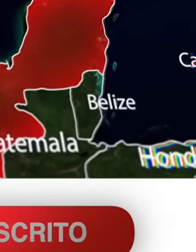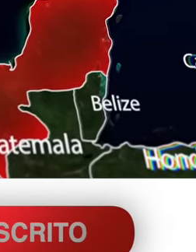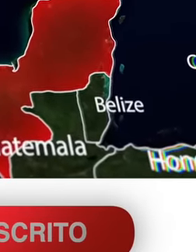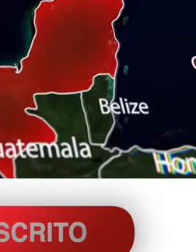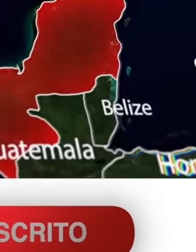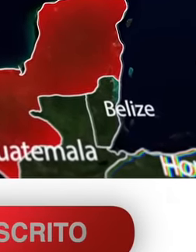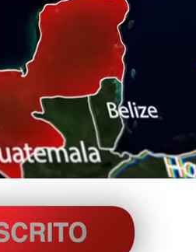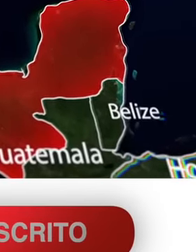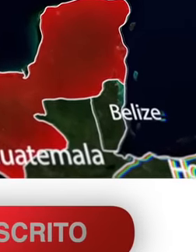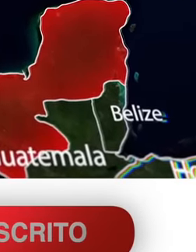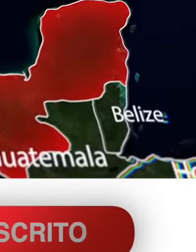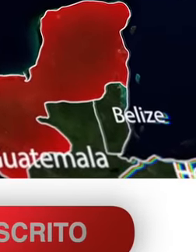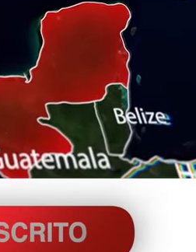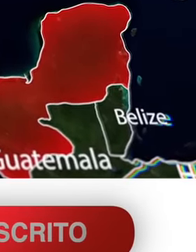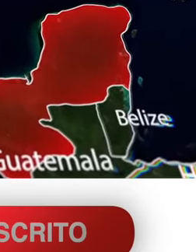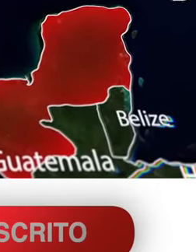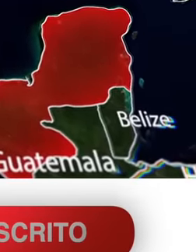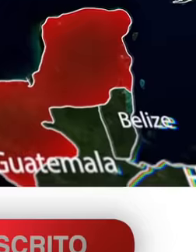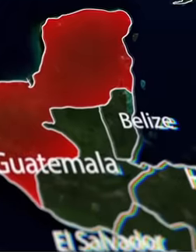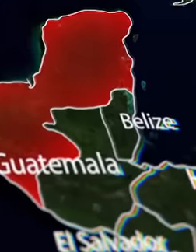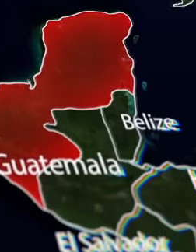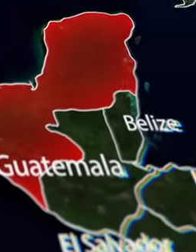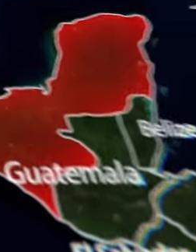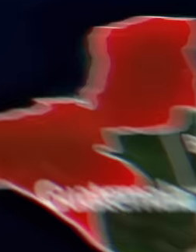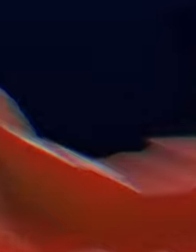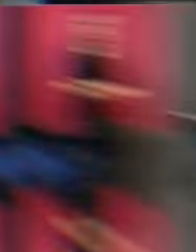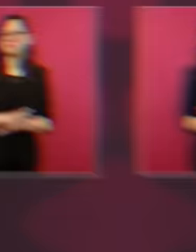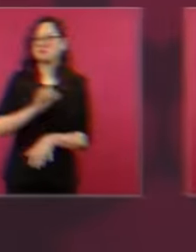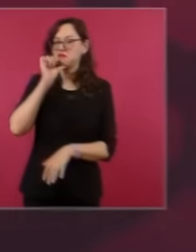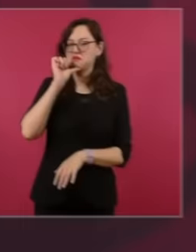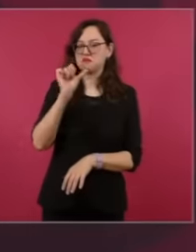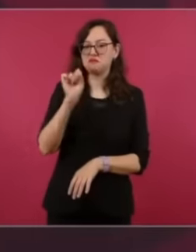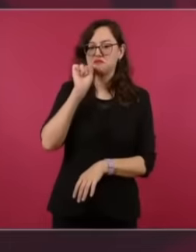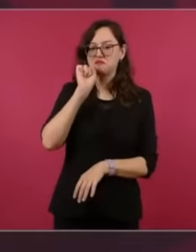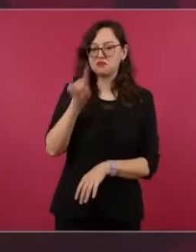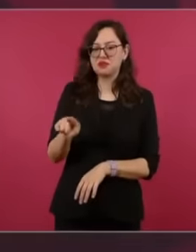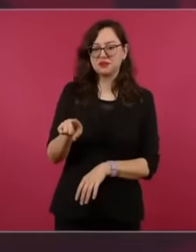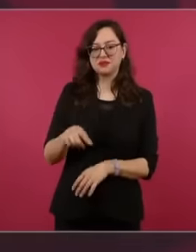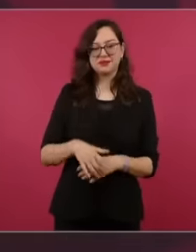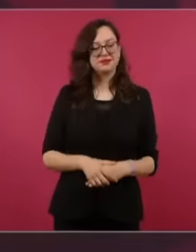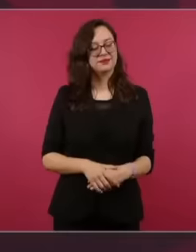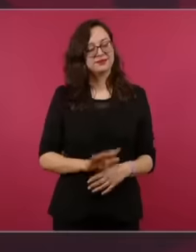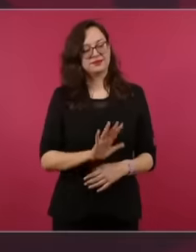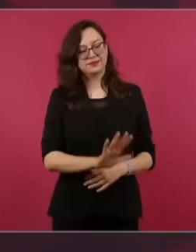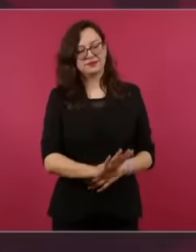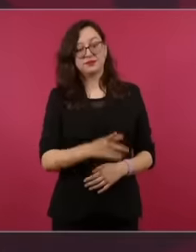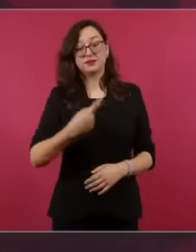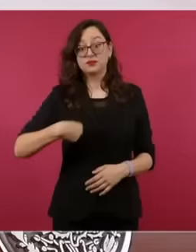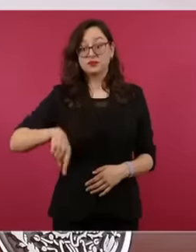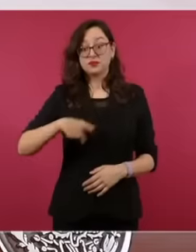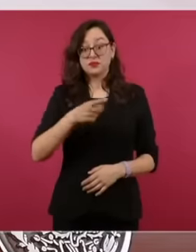reach them with the serenity that the president of Mexico has,